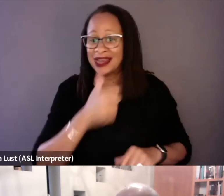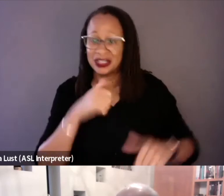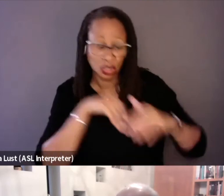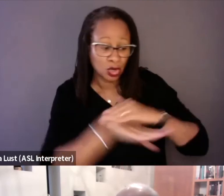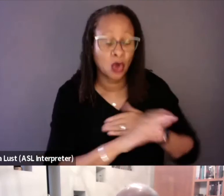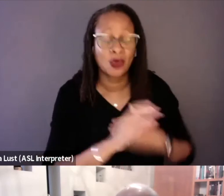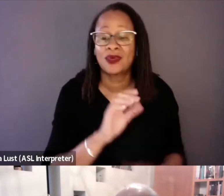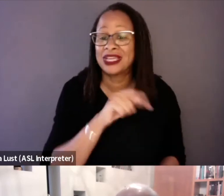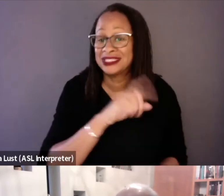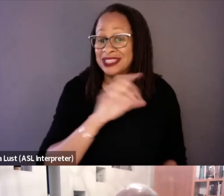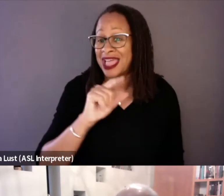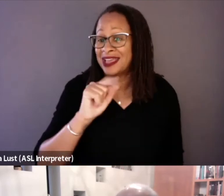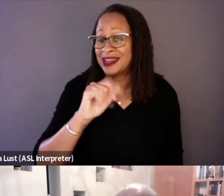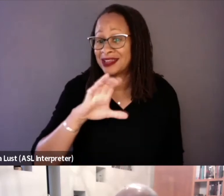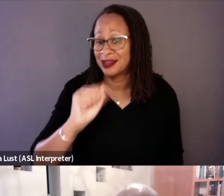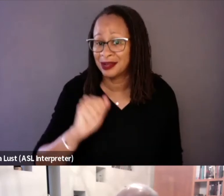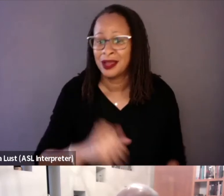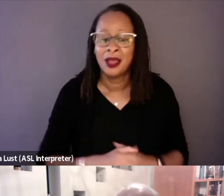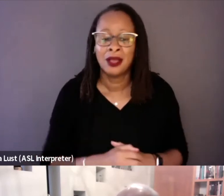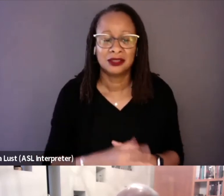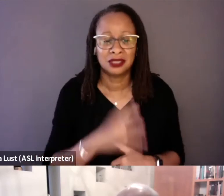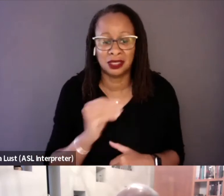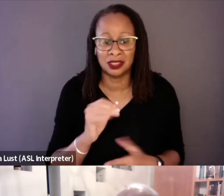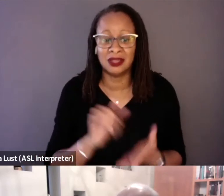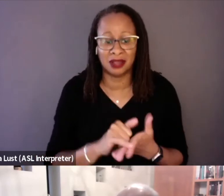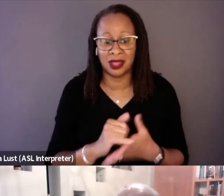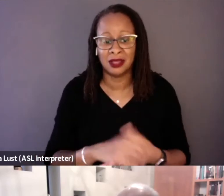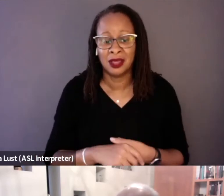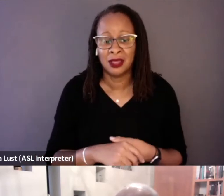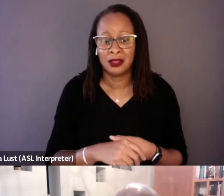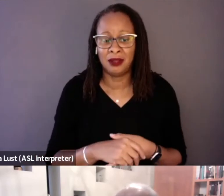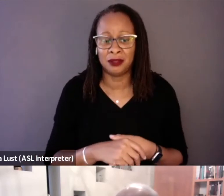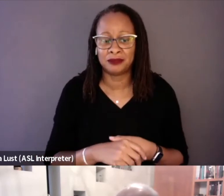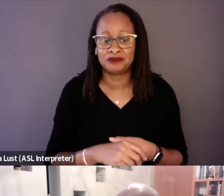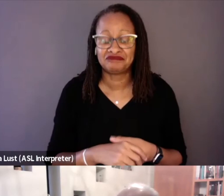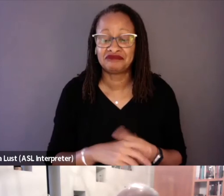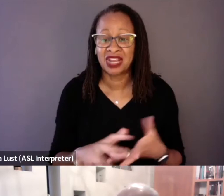And it was a devastating choice.